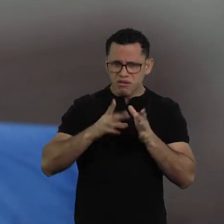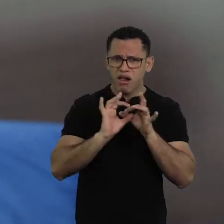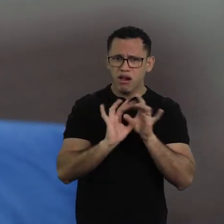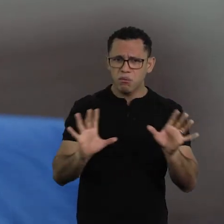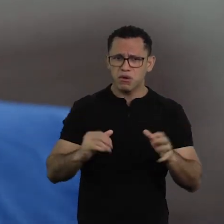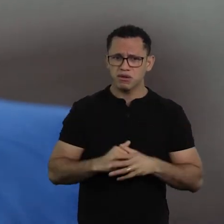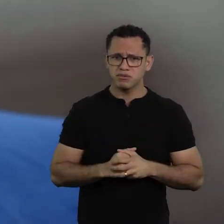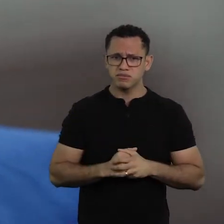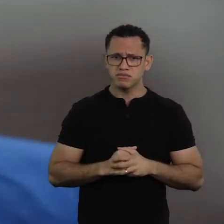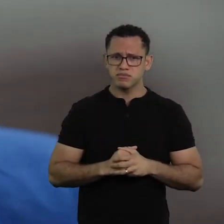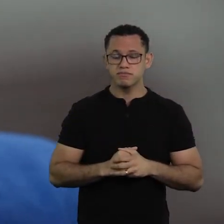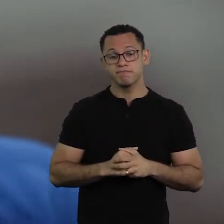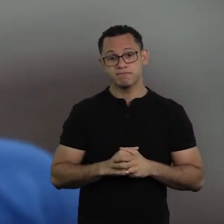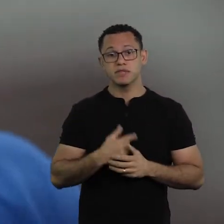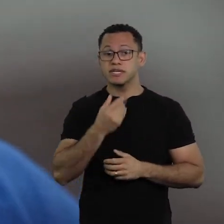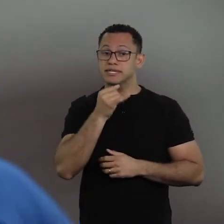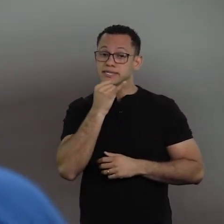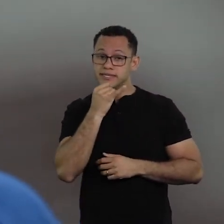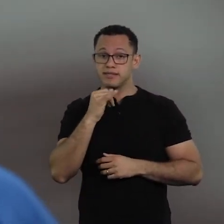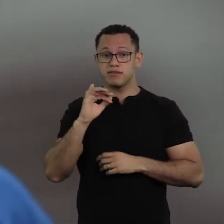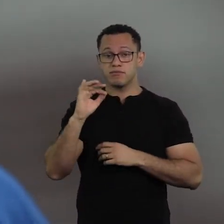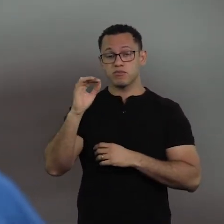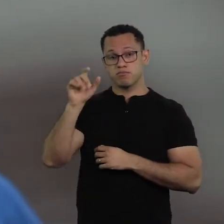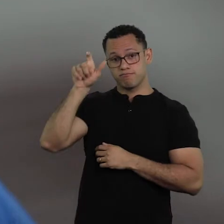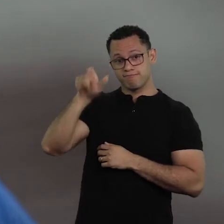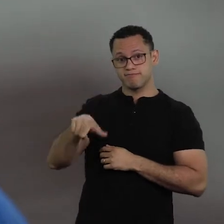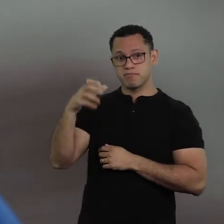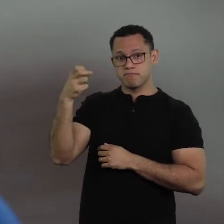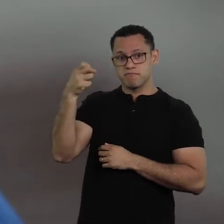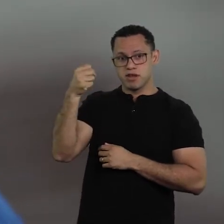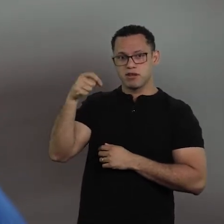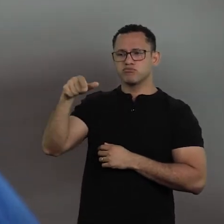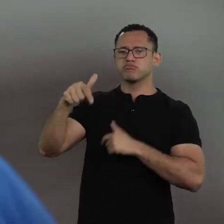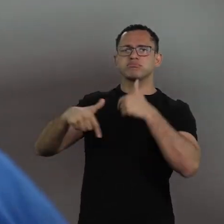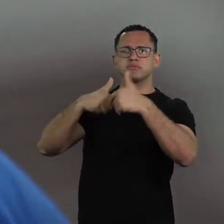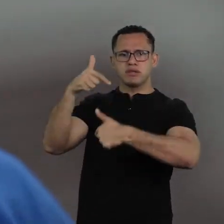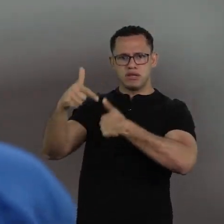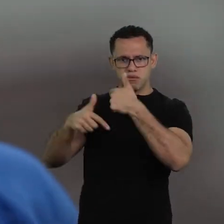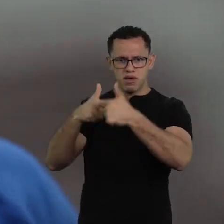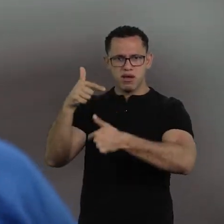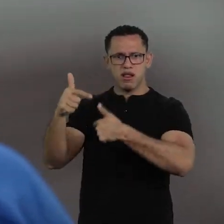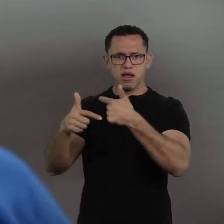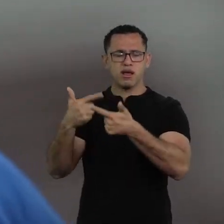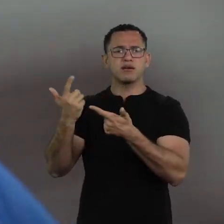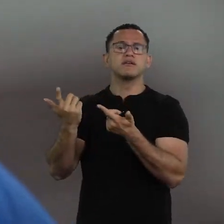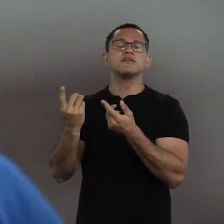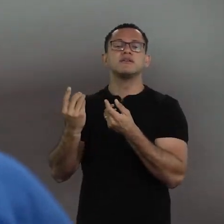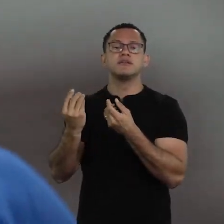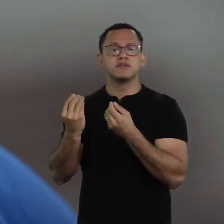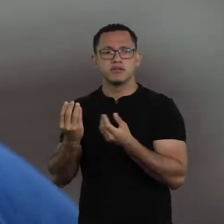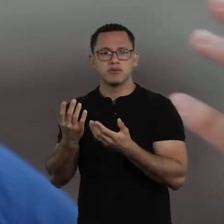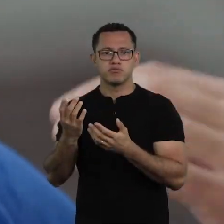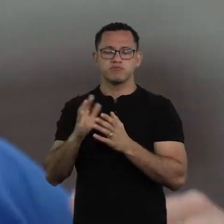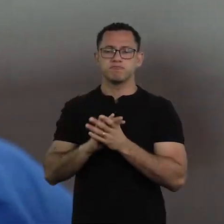White men's freedom to work is possible because women